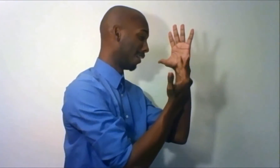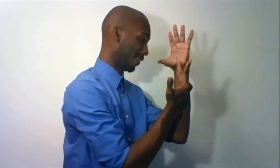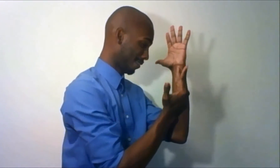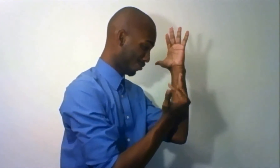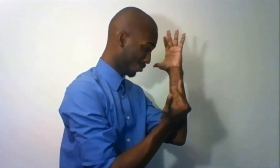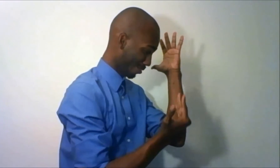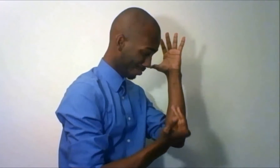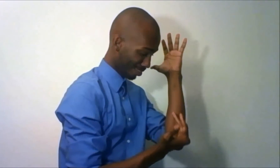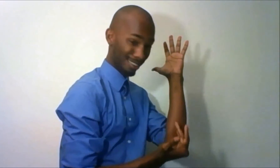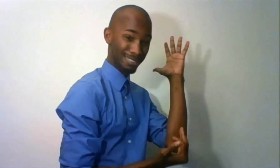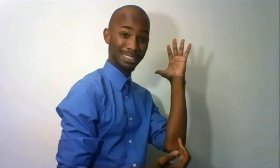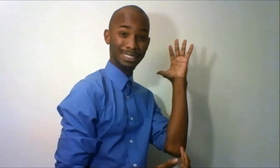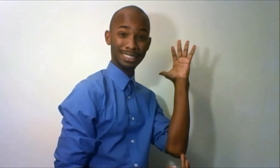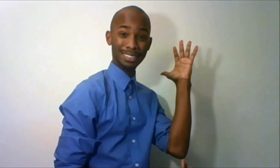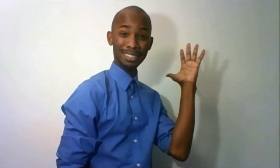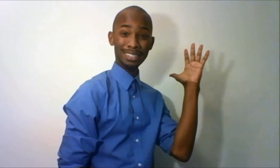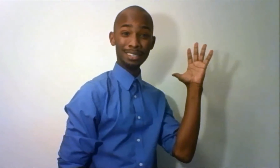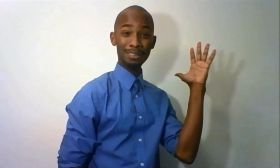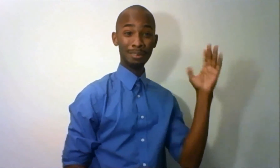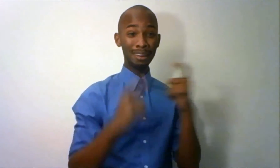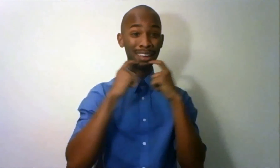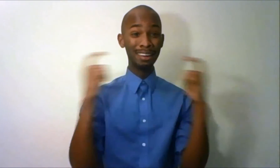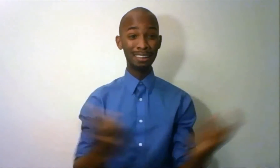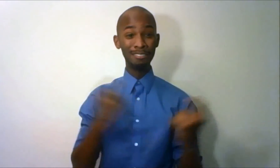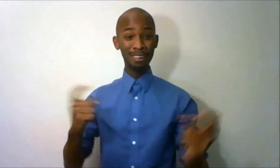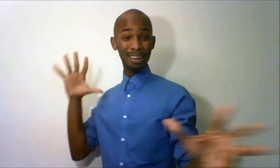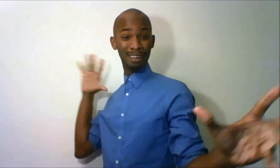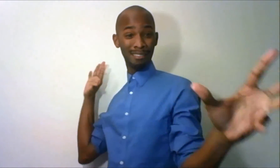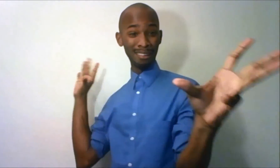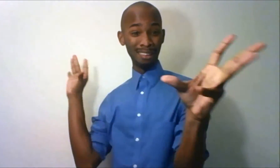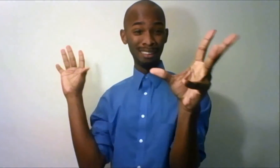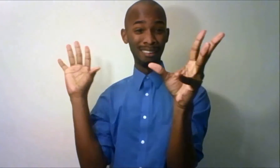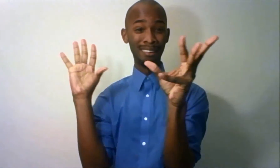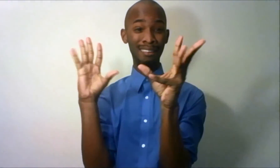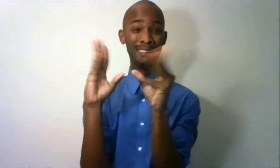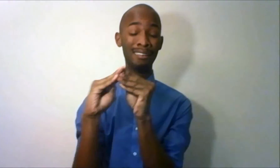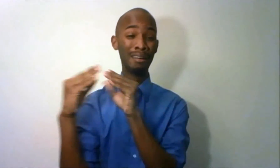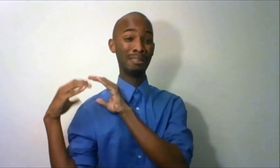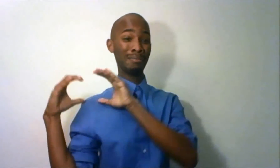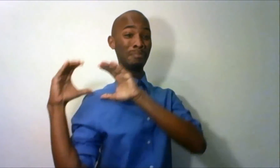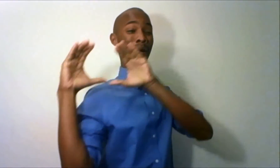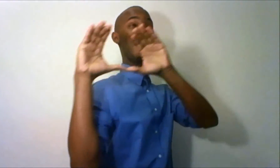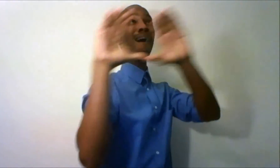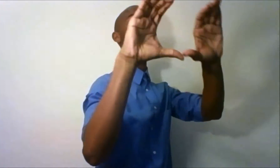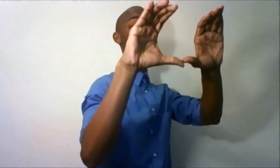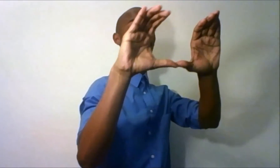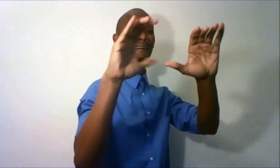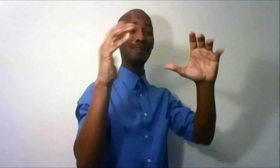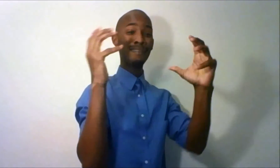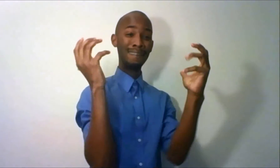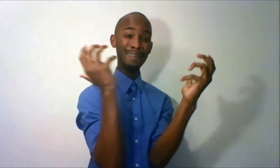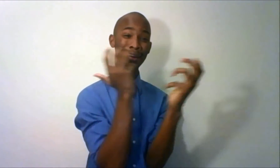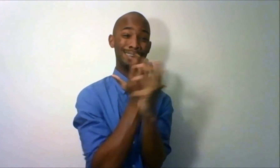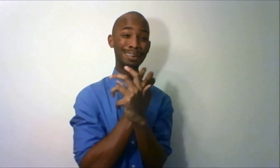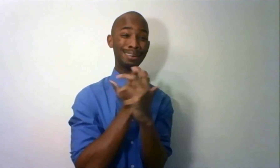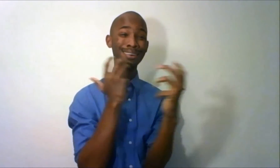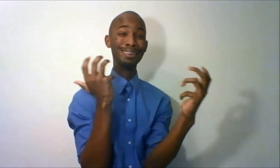His blood poured out for us The weight of every curse upon him